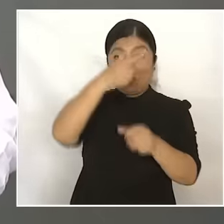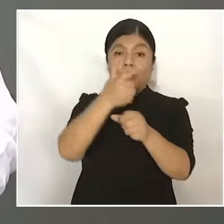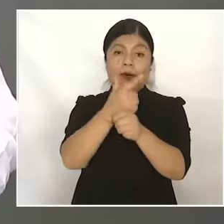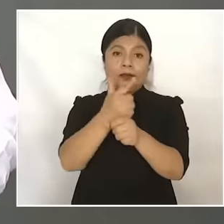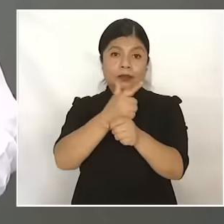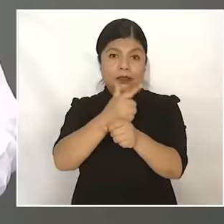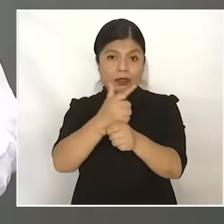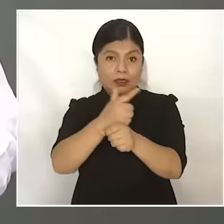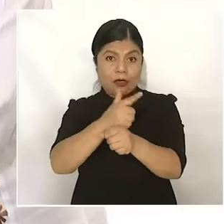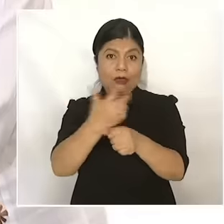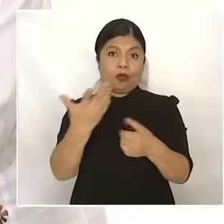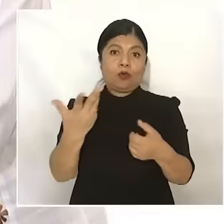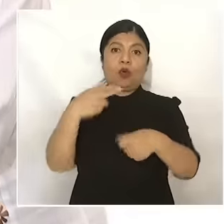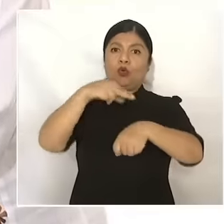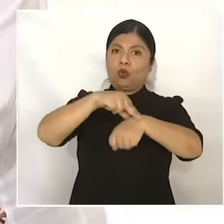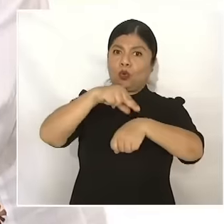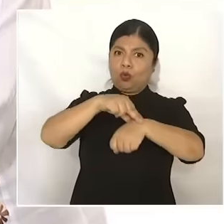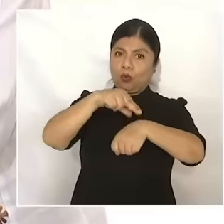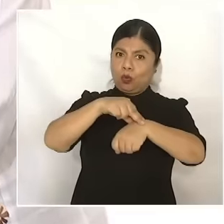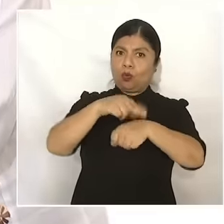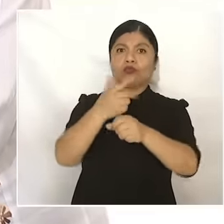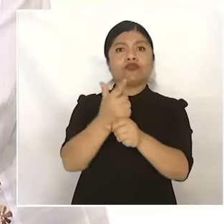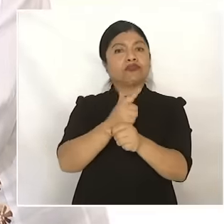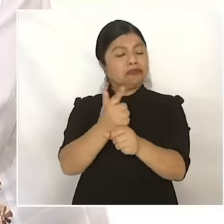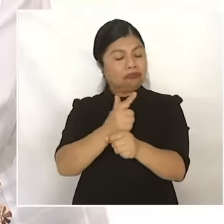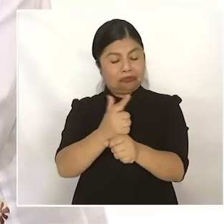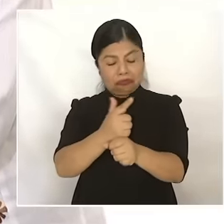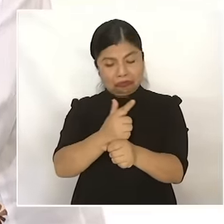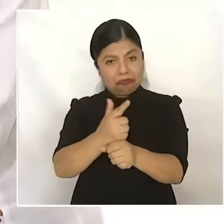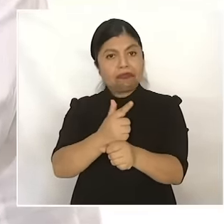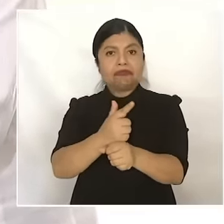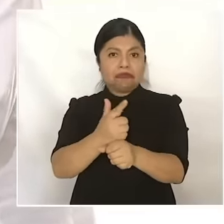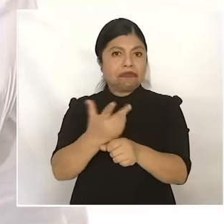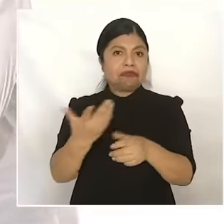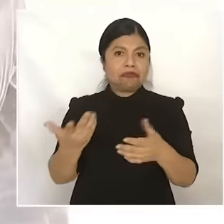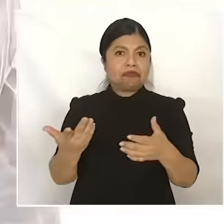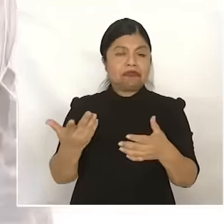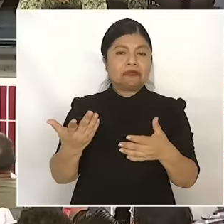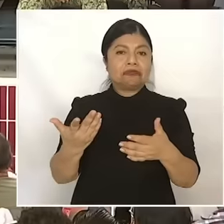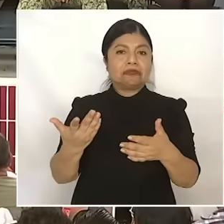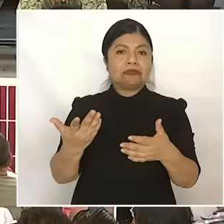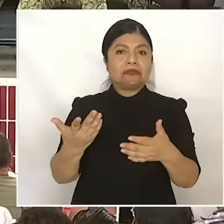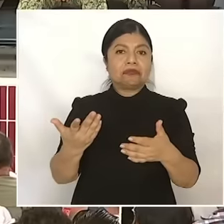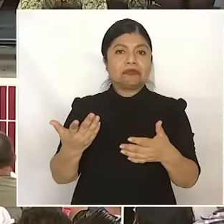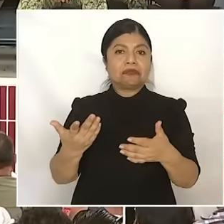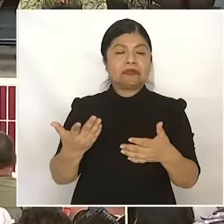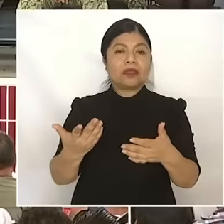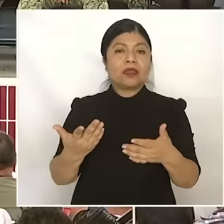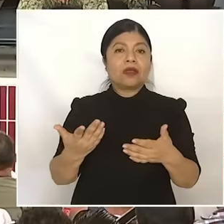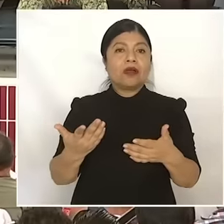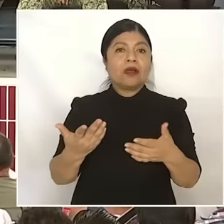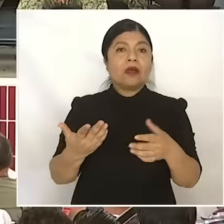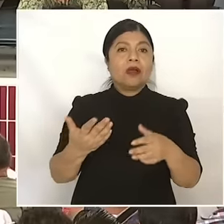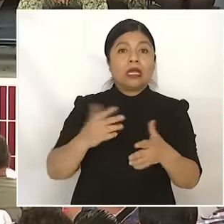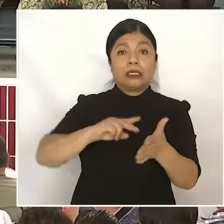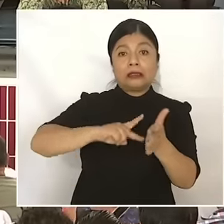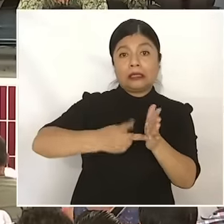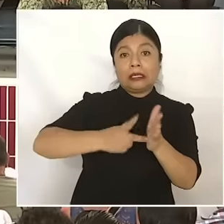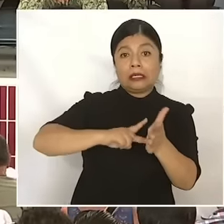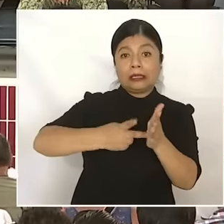schooling is a bachelor's degree, accountants are a bachelor's degree, civil engineers are a bachelor's degree,